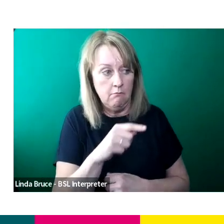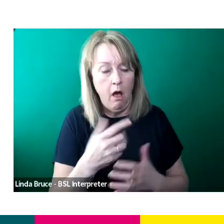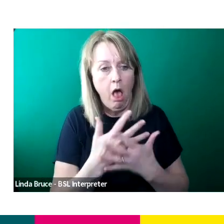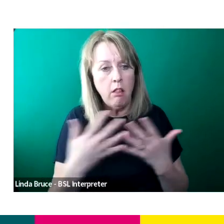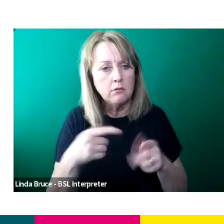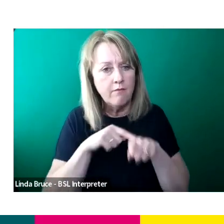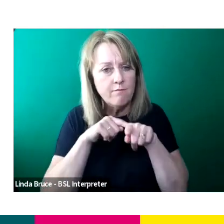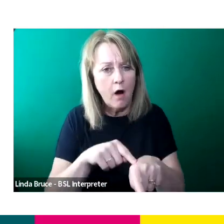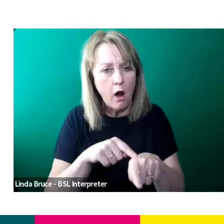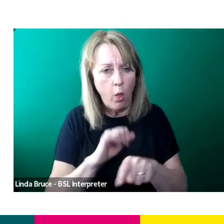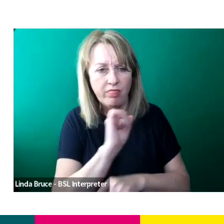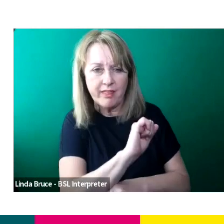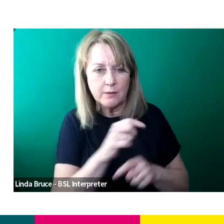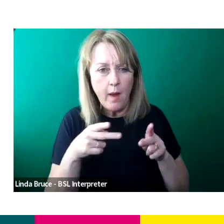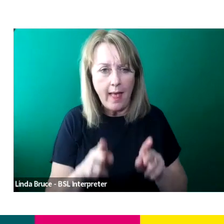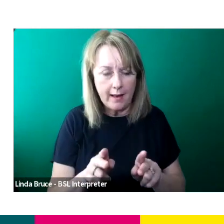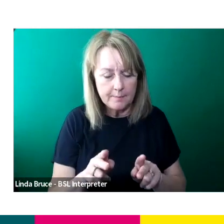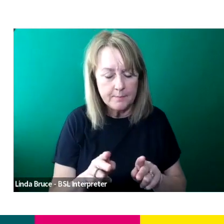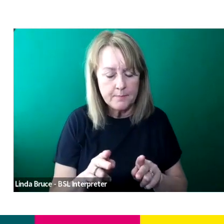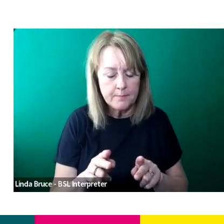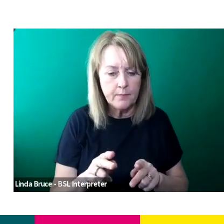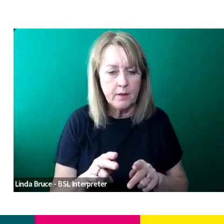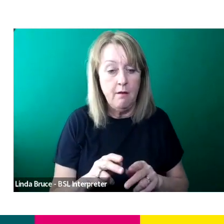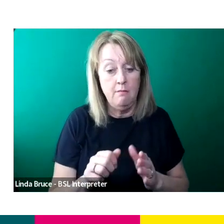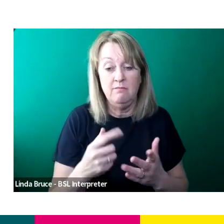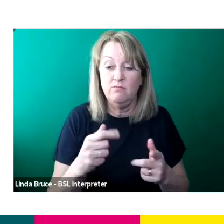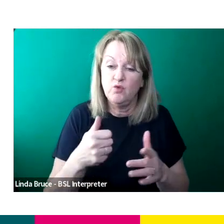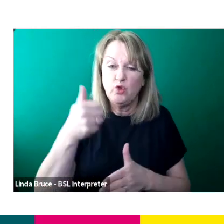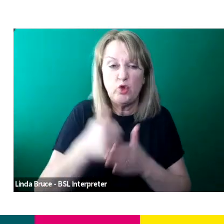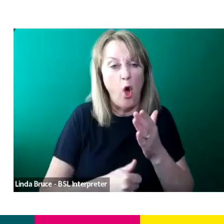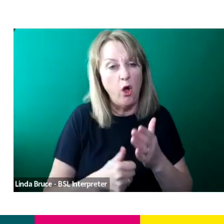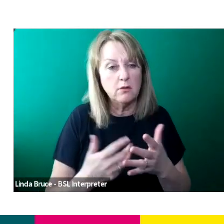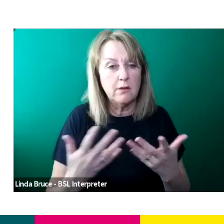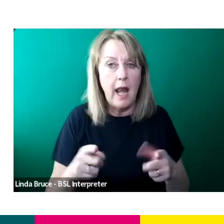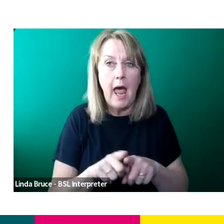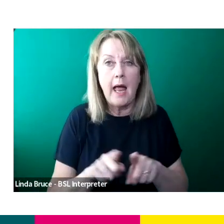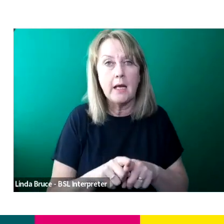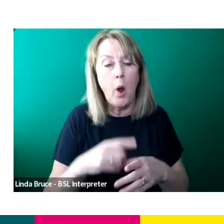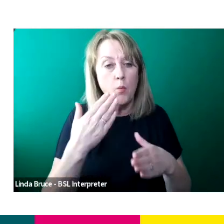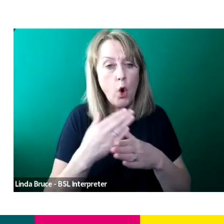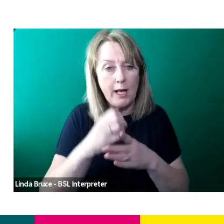So like we mentioned, you start as a work experience or internship or apprenticeship,